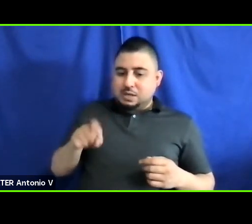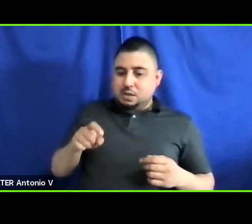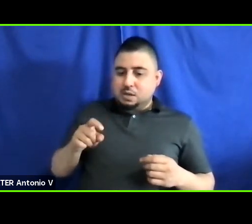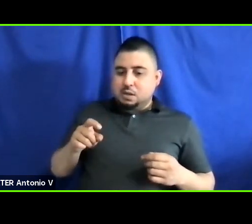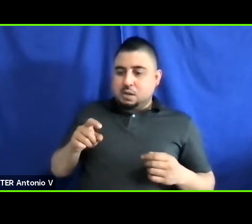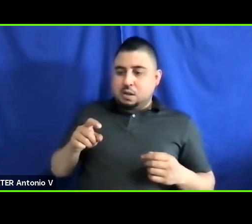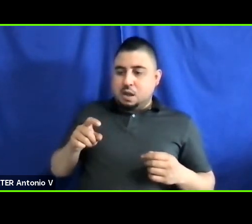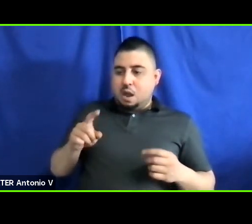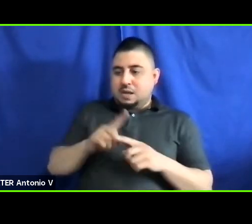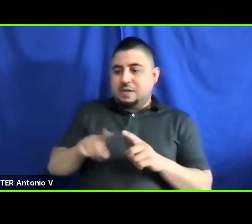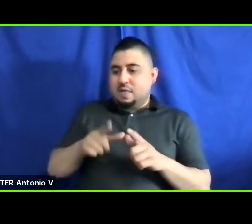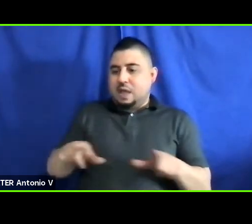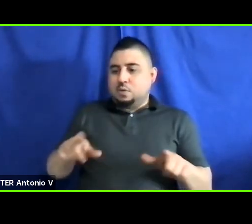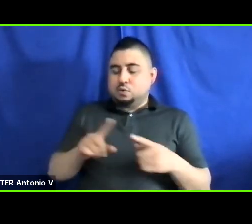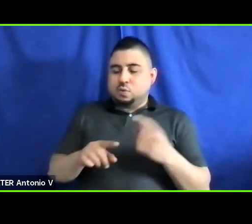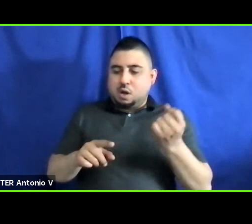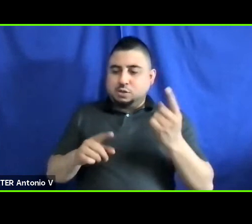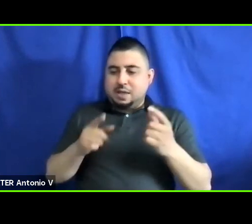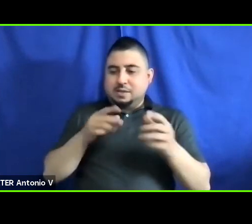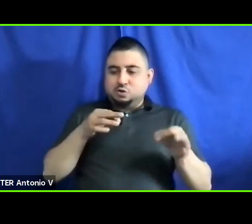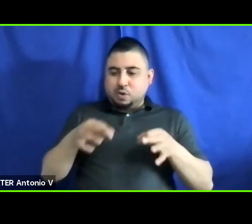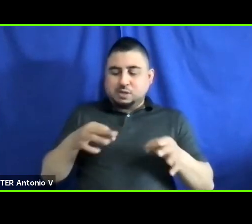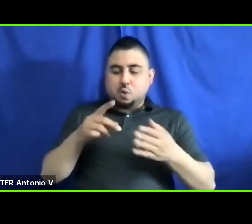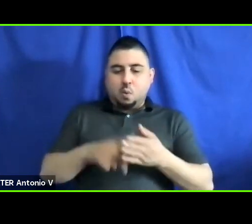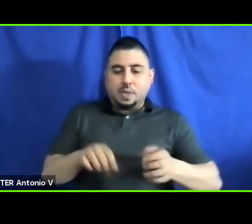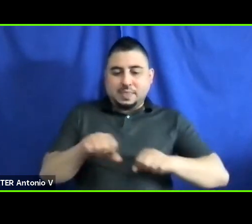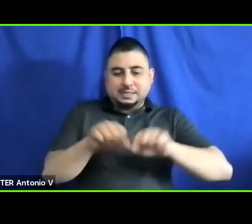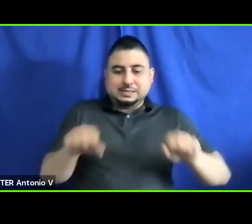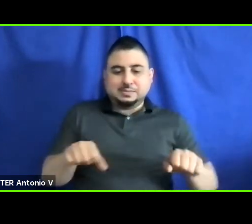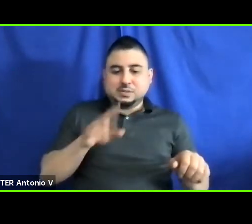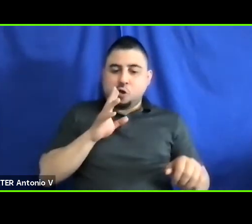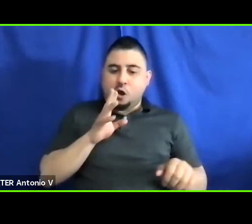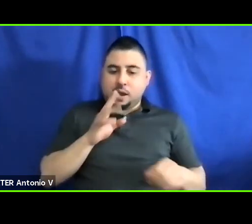to understand the directions of what the system is telling you?